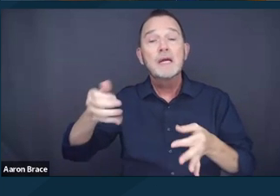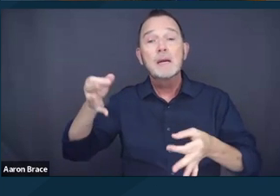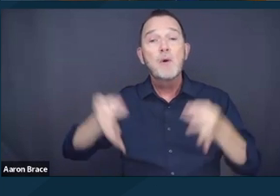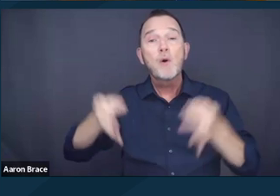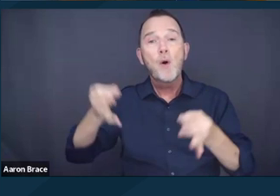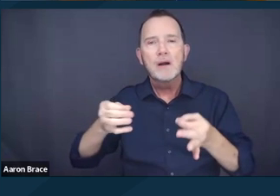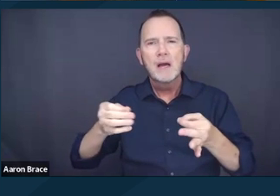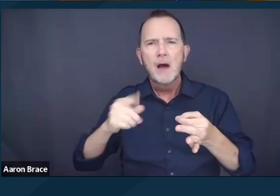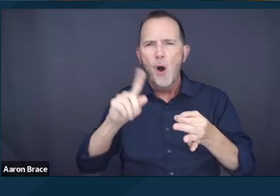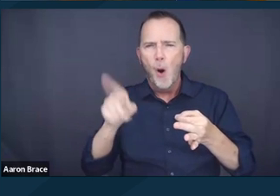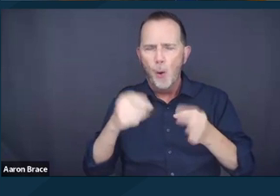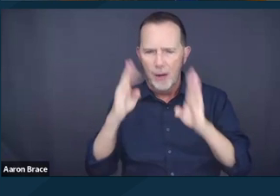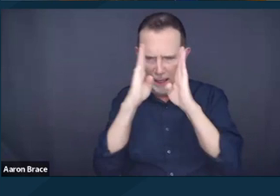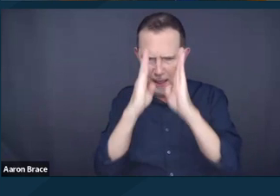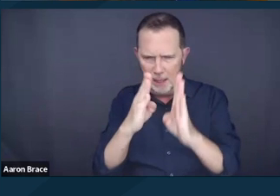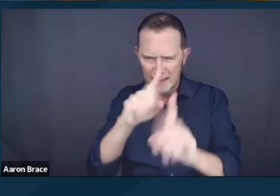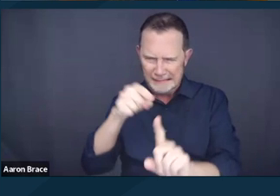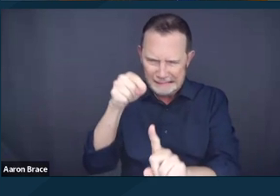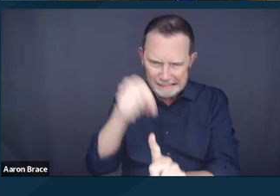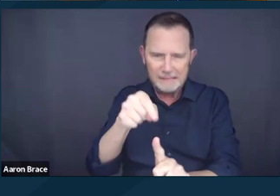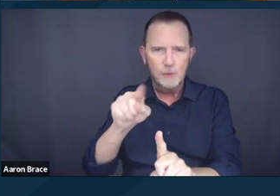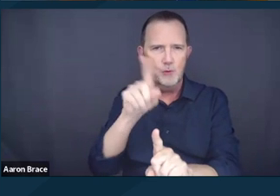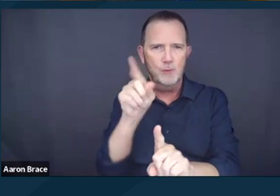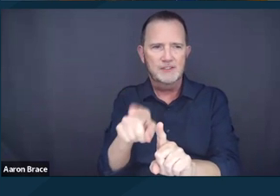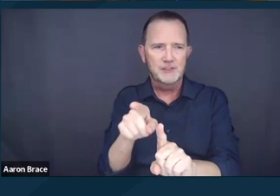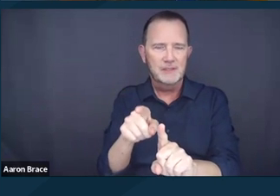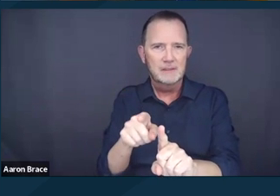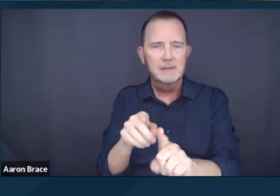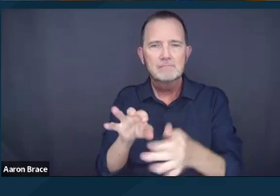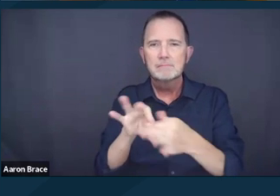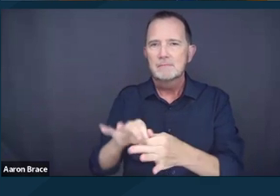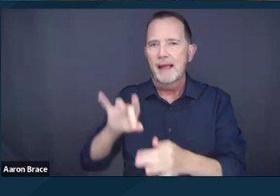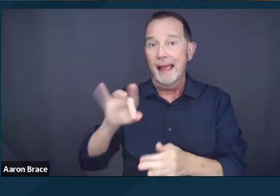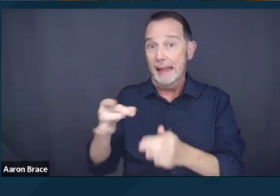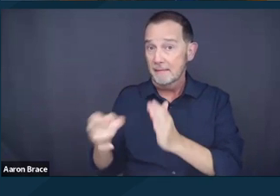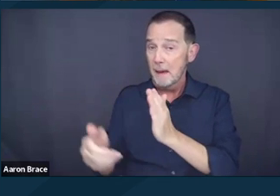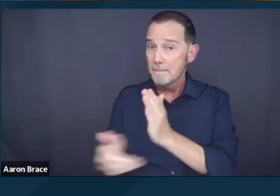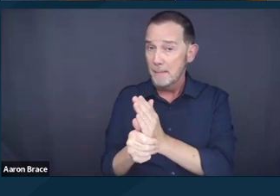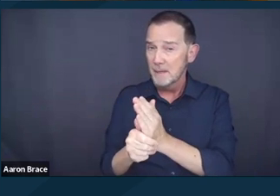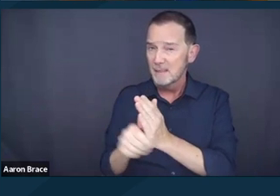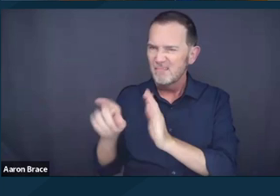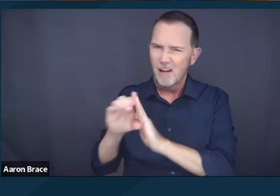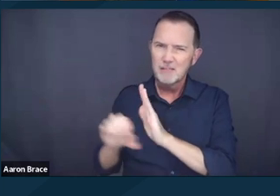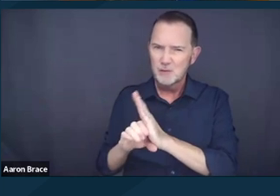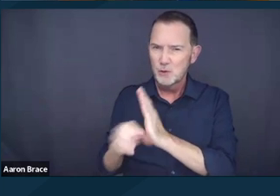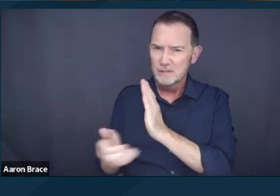predicated, as Michelle laid out, initially on the 8th Amendment grounds that prohibit cruel and unusual punishment,